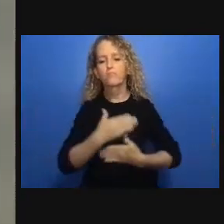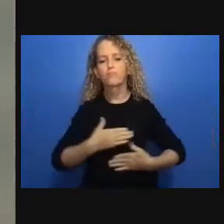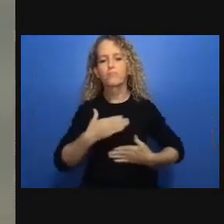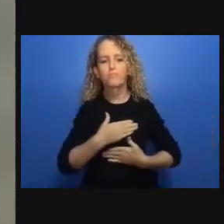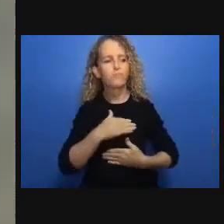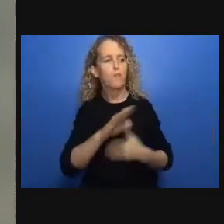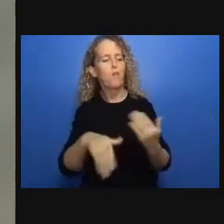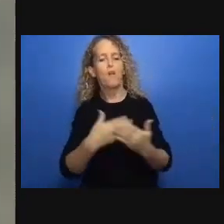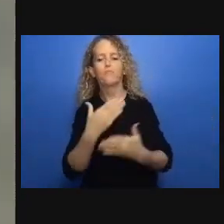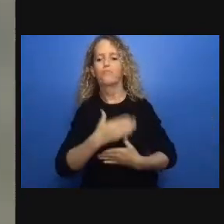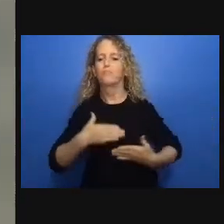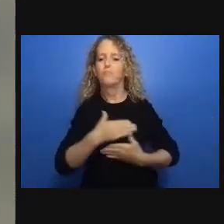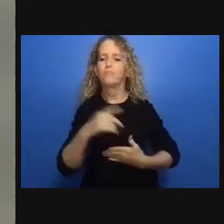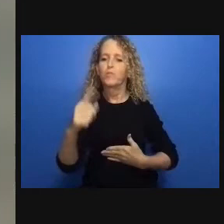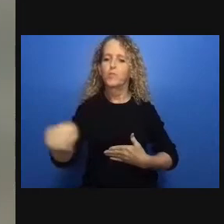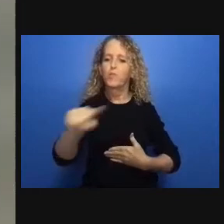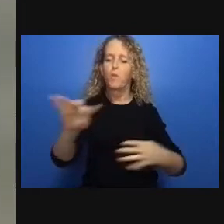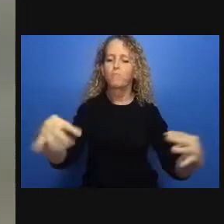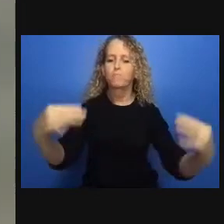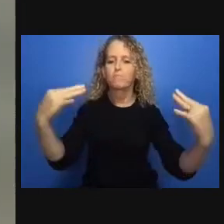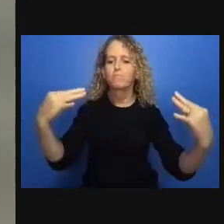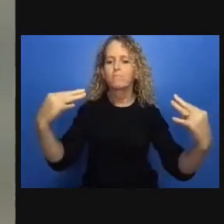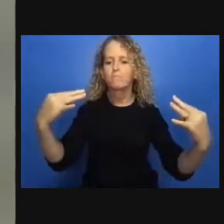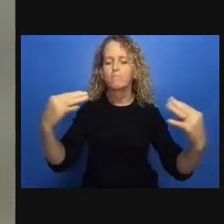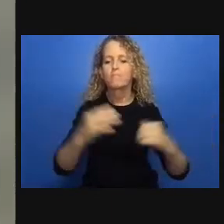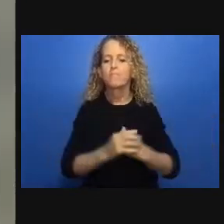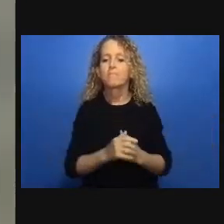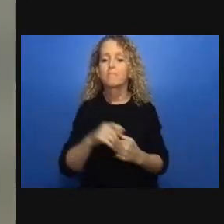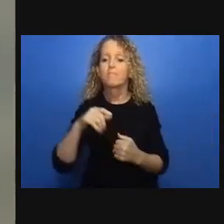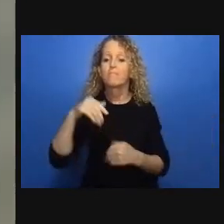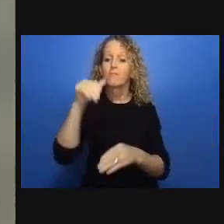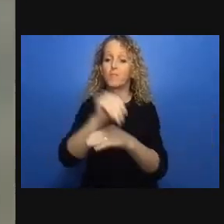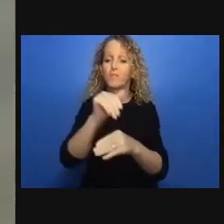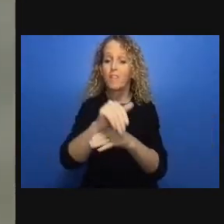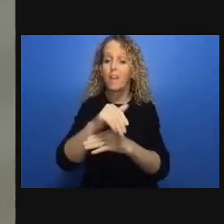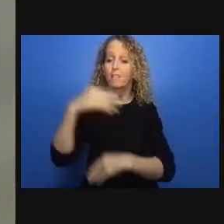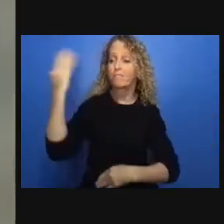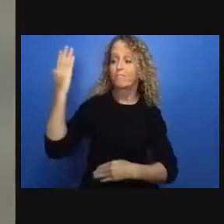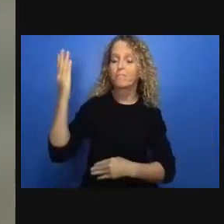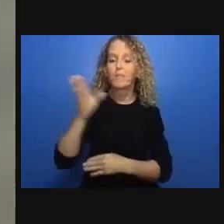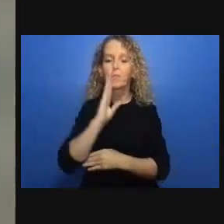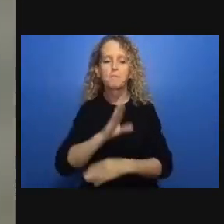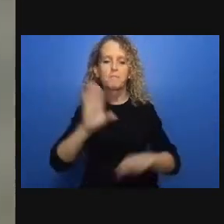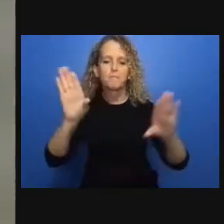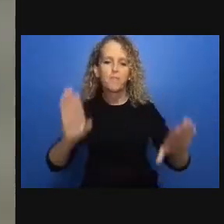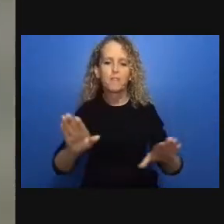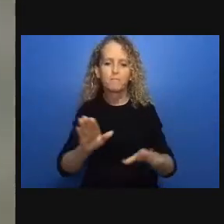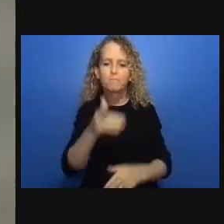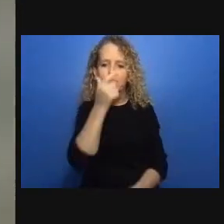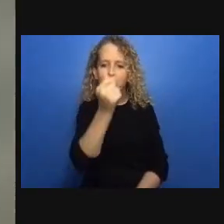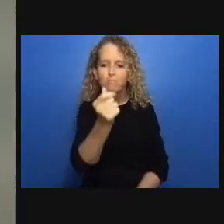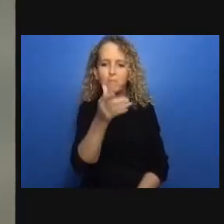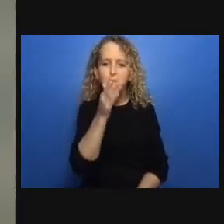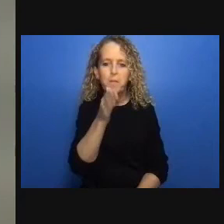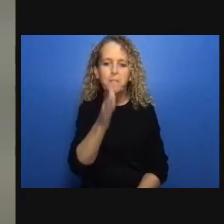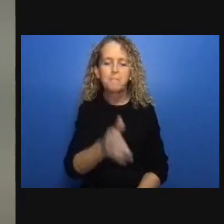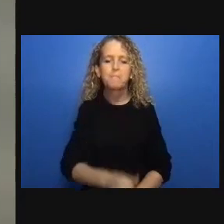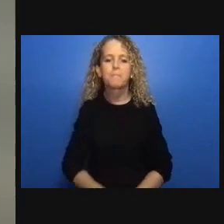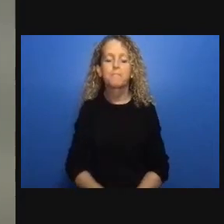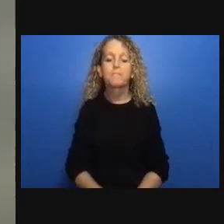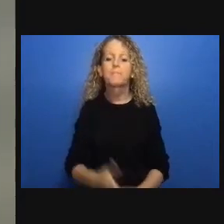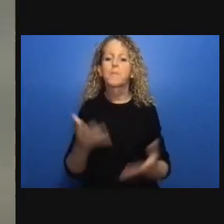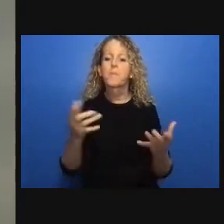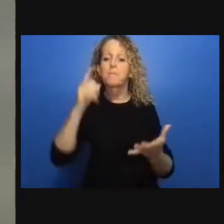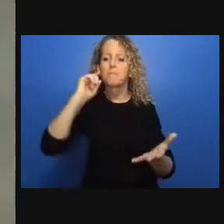core broader findings that we we have reached and then Sheila and Martha are going to provide